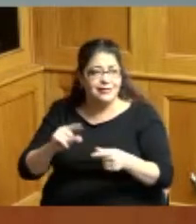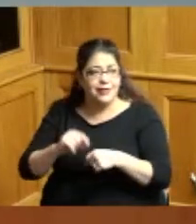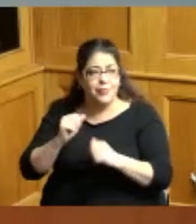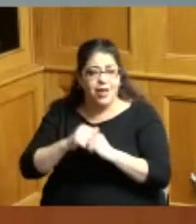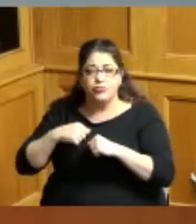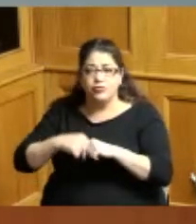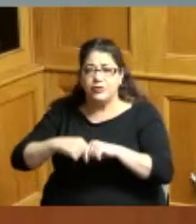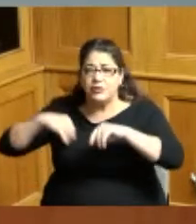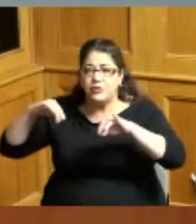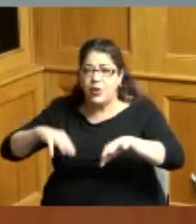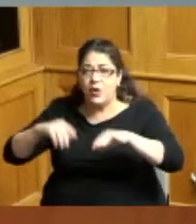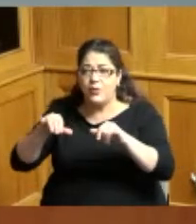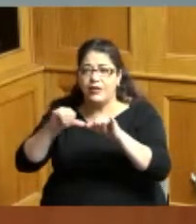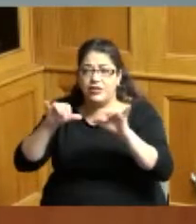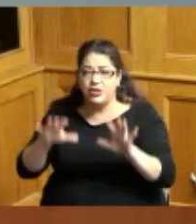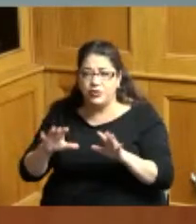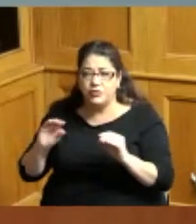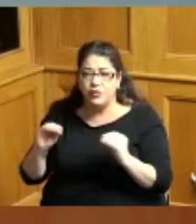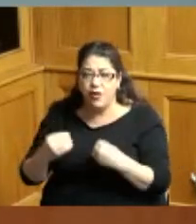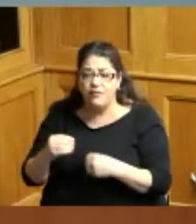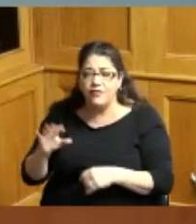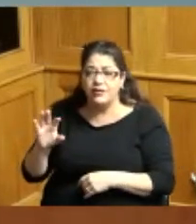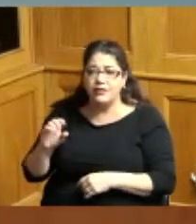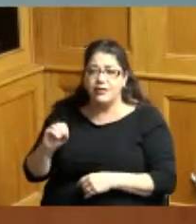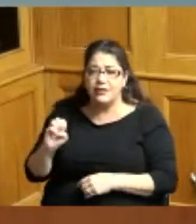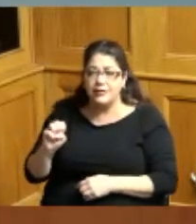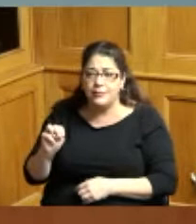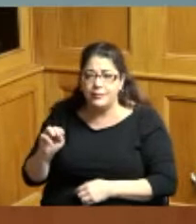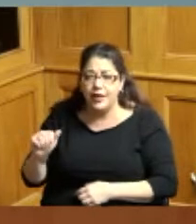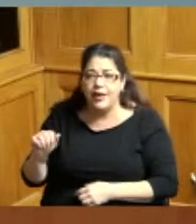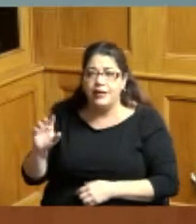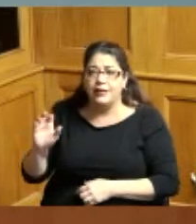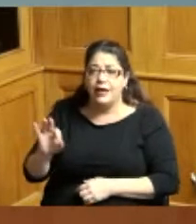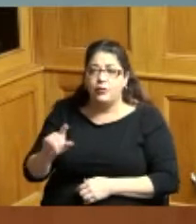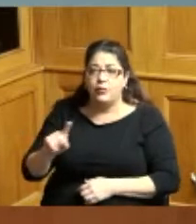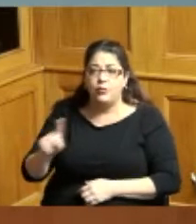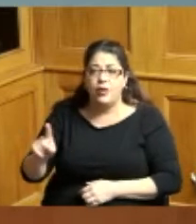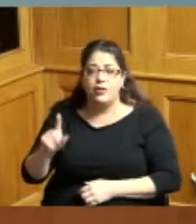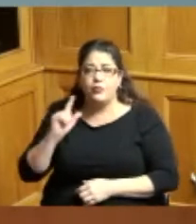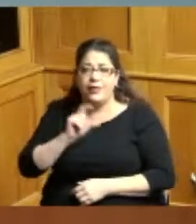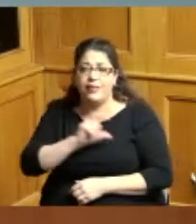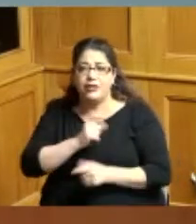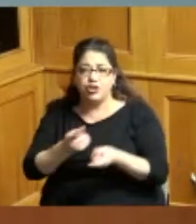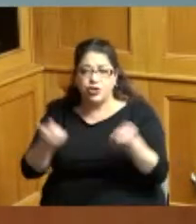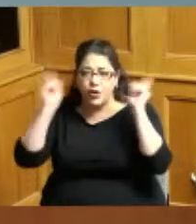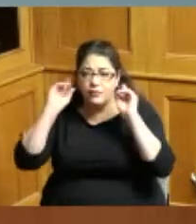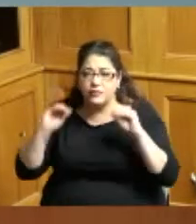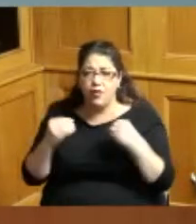the Engineer's office EMA 911 the Sheriff's office really working overtime to make sure that people